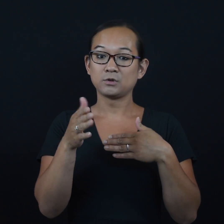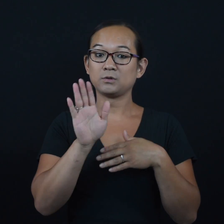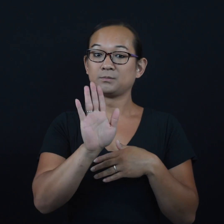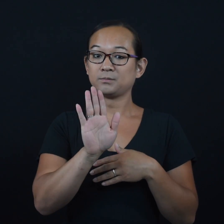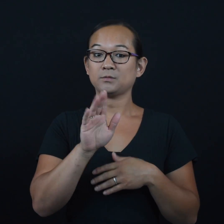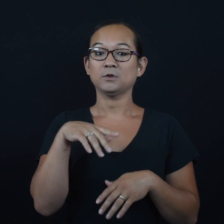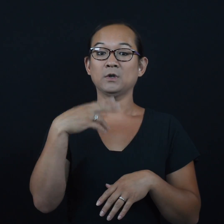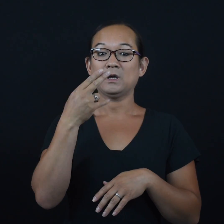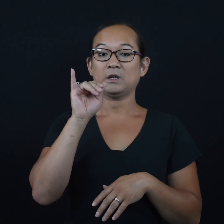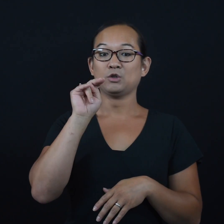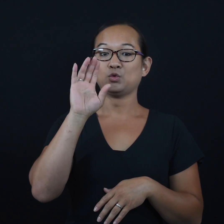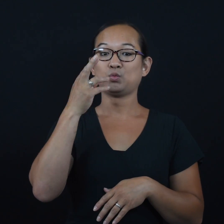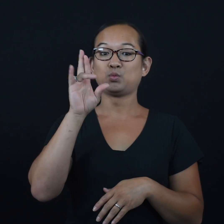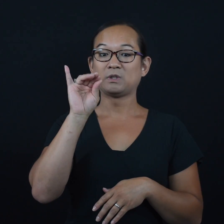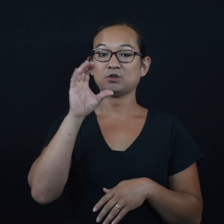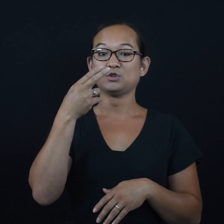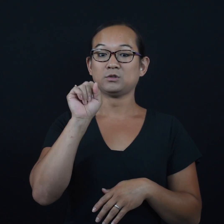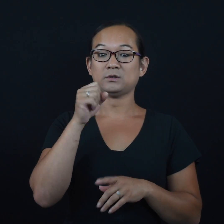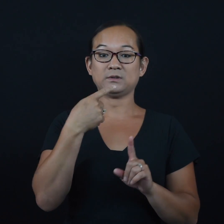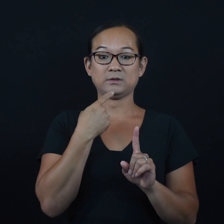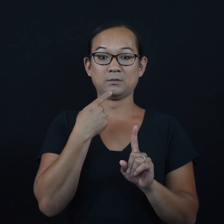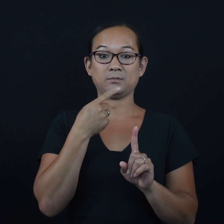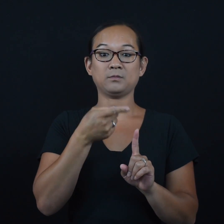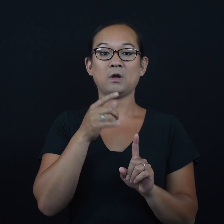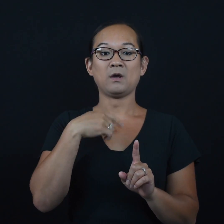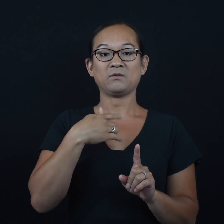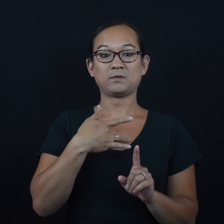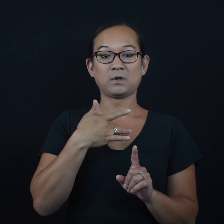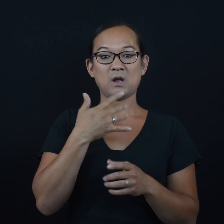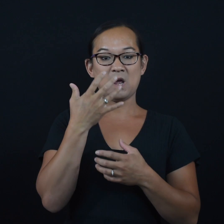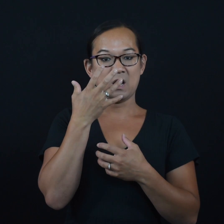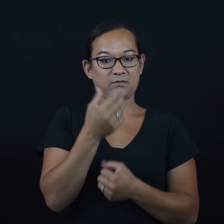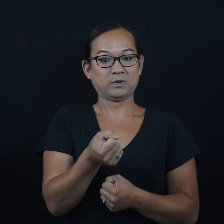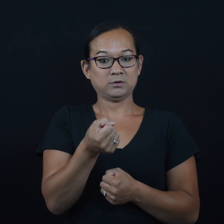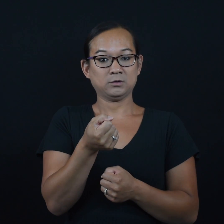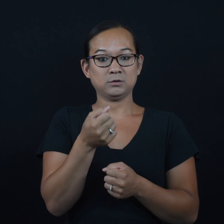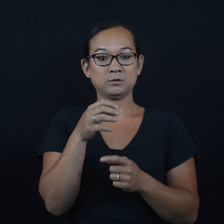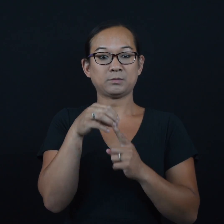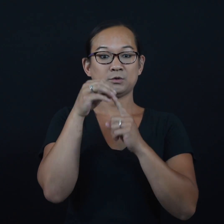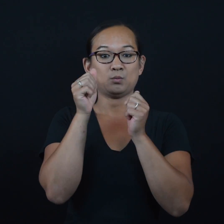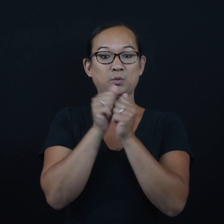However, Hinrichs said, “I felt confident, especially with previous cross-training we